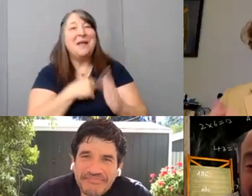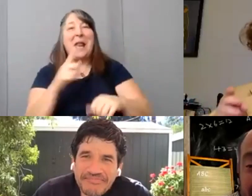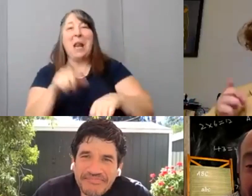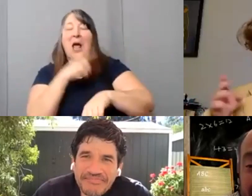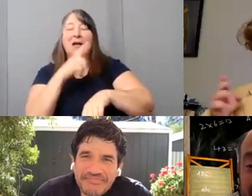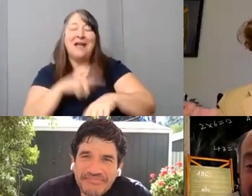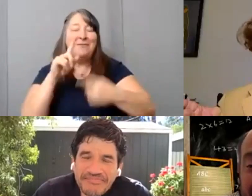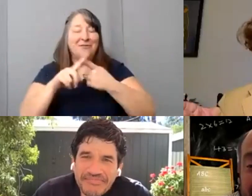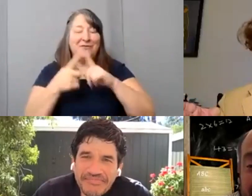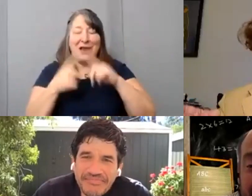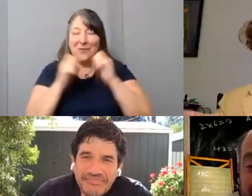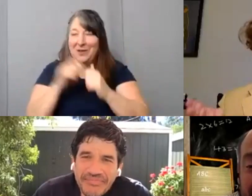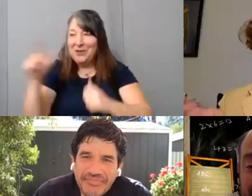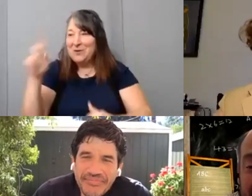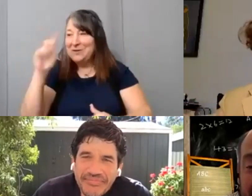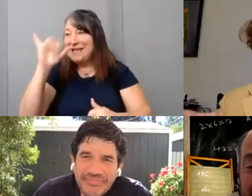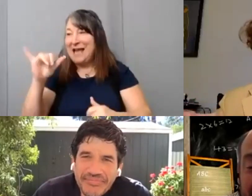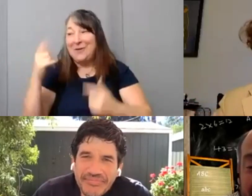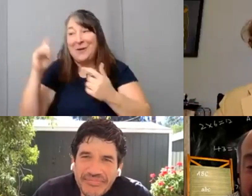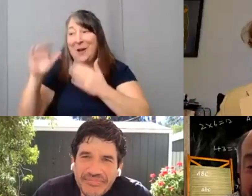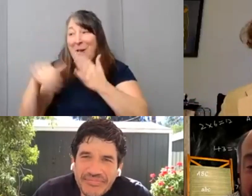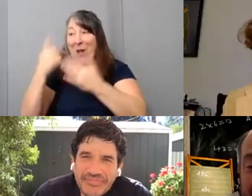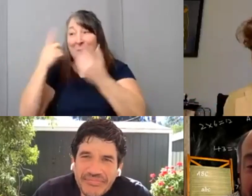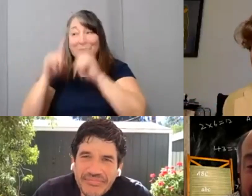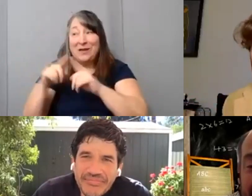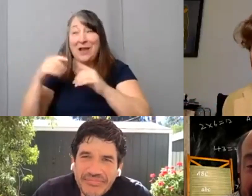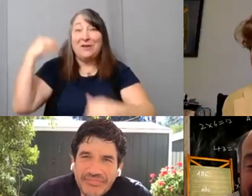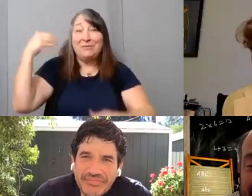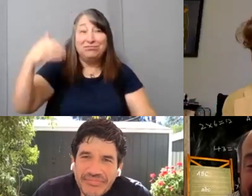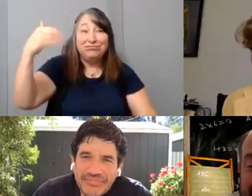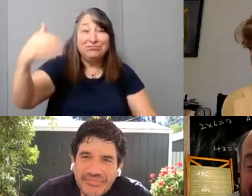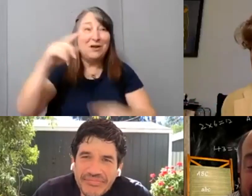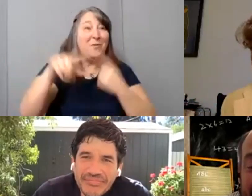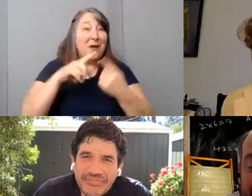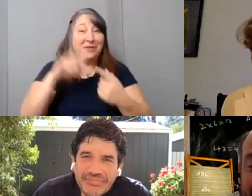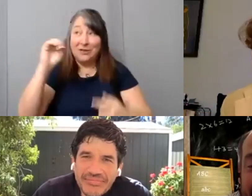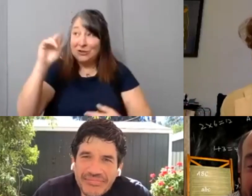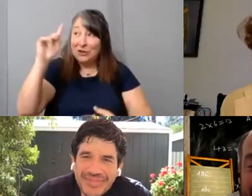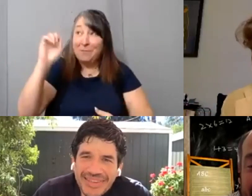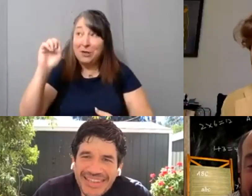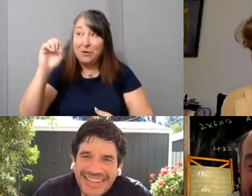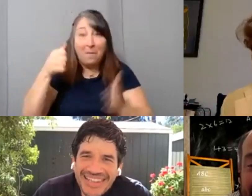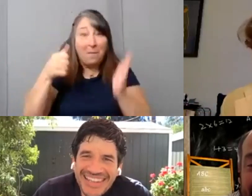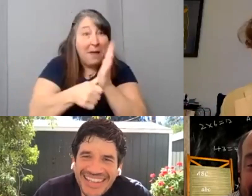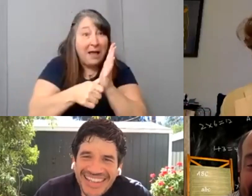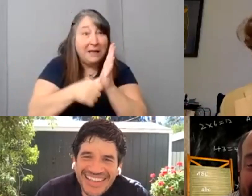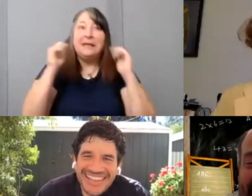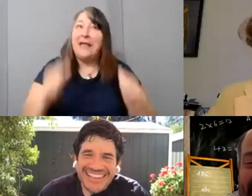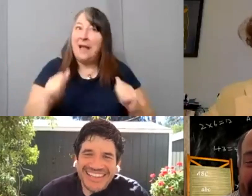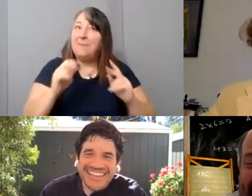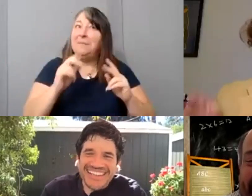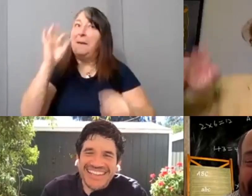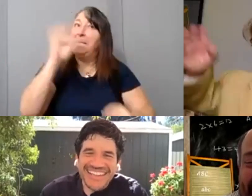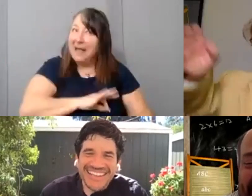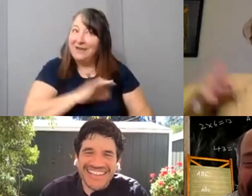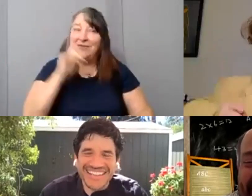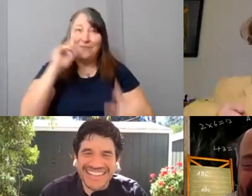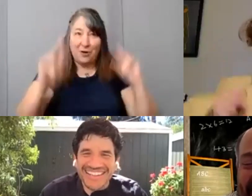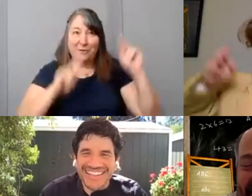I think we can all agree that every now and again when there is a mute button for you that can be a benefit uh for somebody else when you're trying to get through